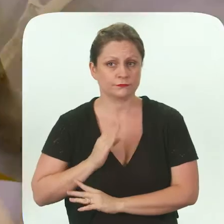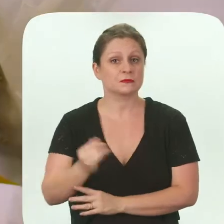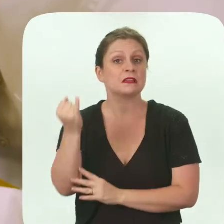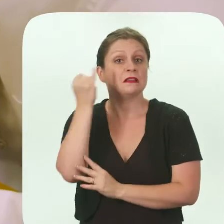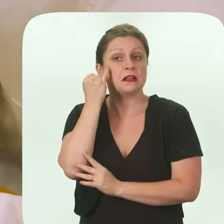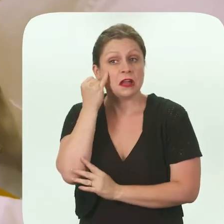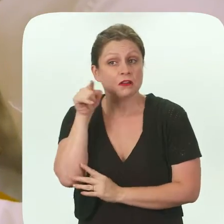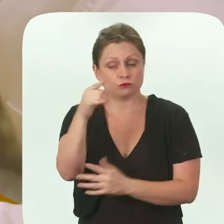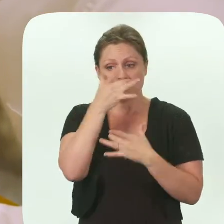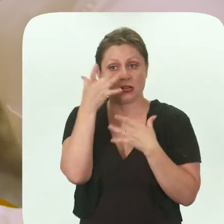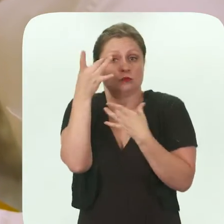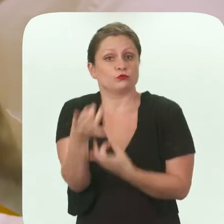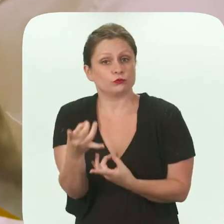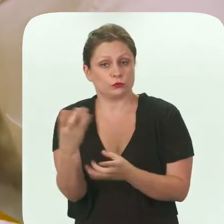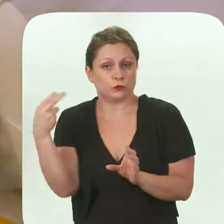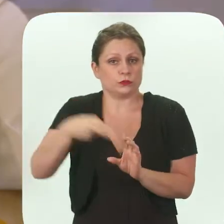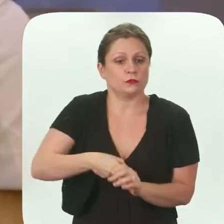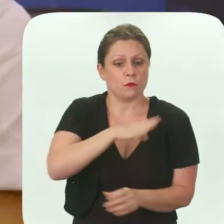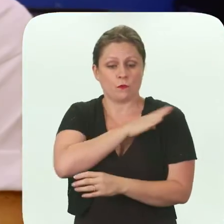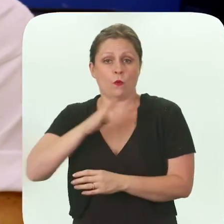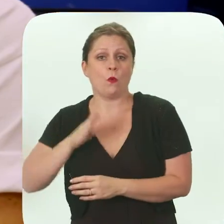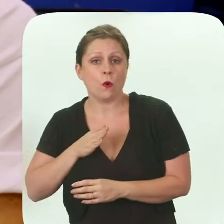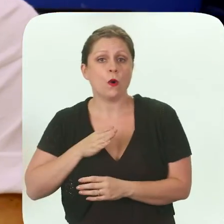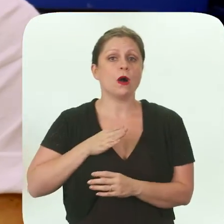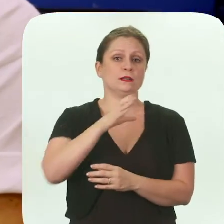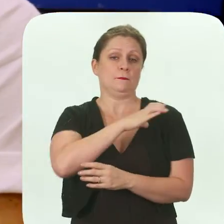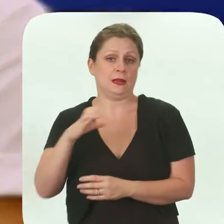If you are in the least bit interested in participating on a board, commission, or committee,